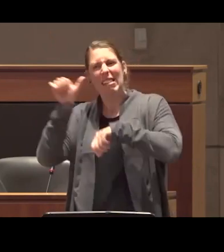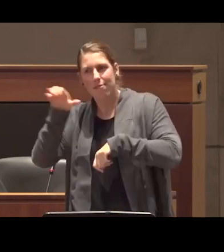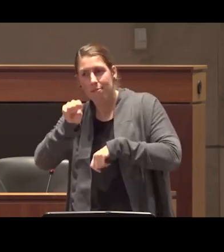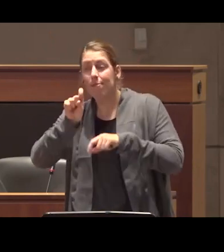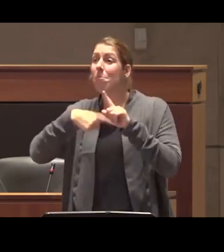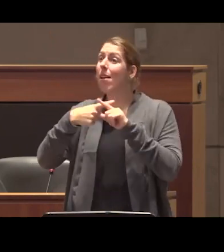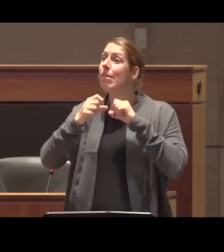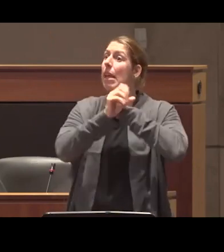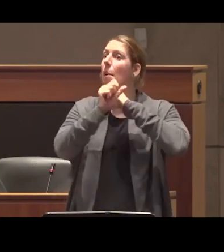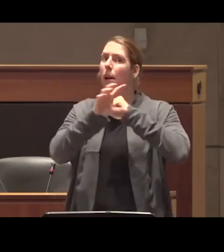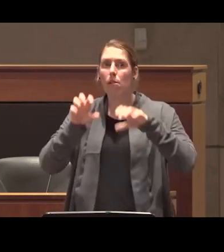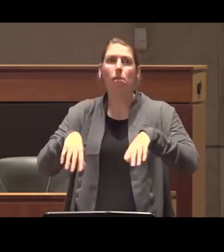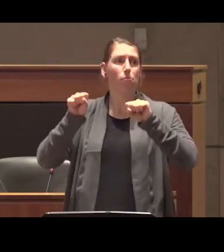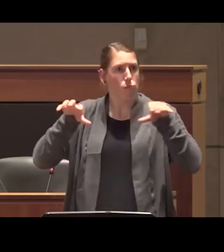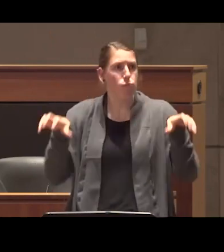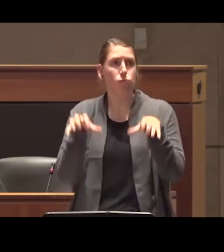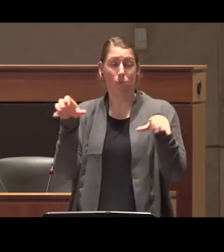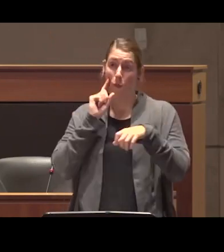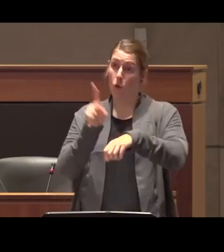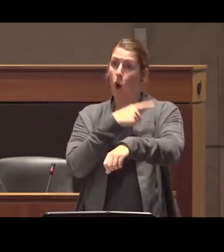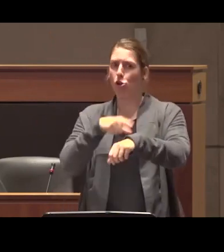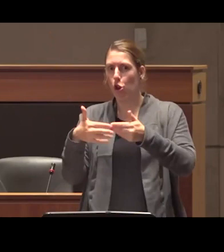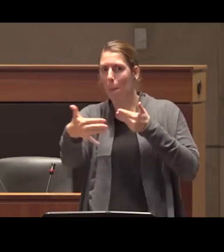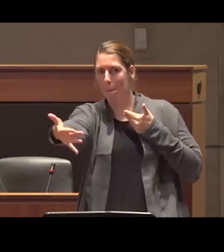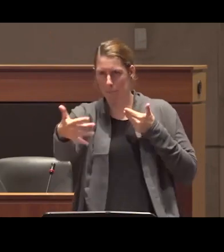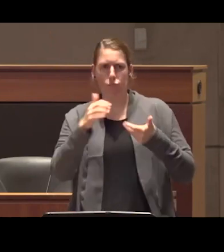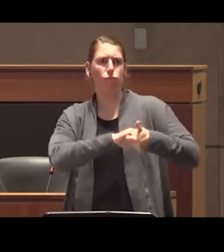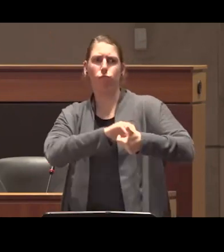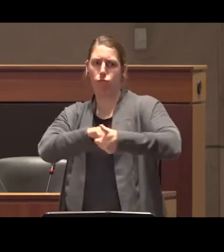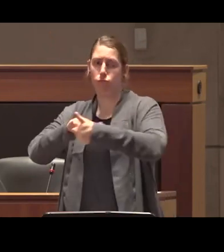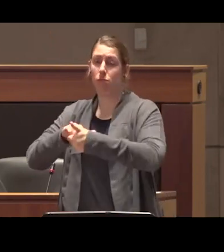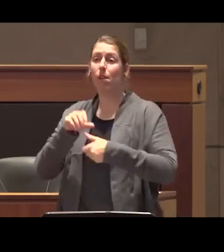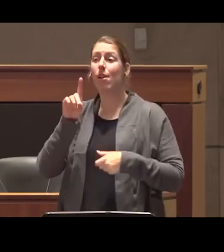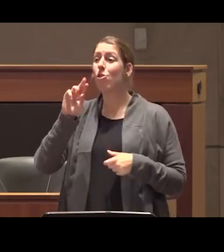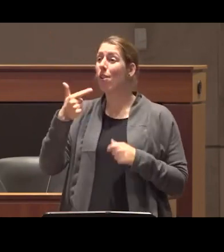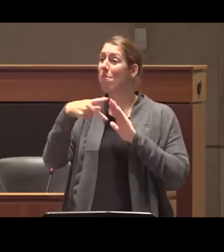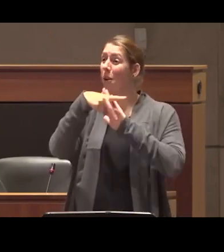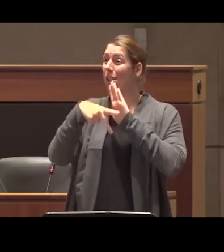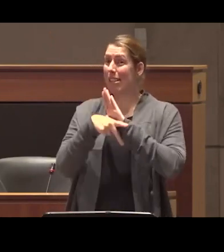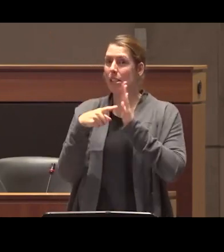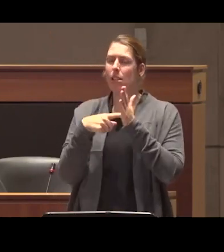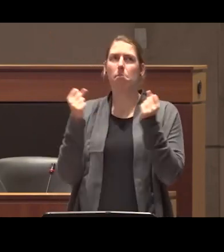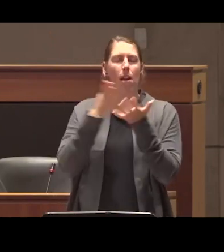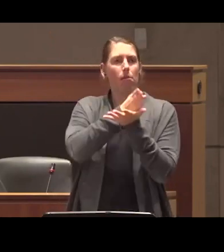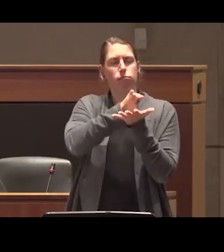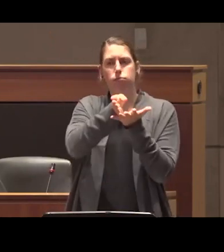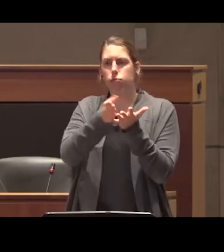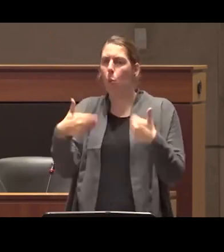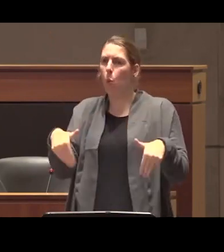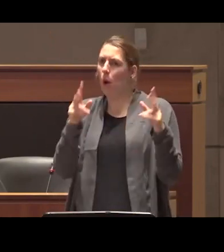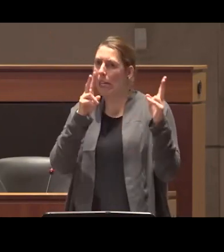campaign over a longer term basis drug policy is a multi-domain issue if you think it doesn't affect